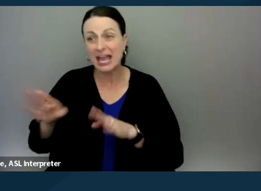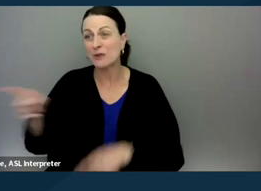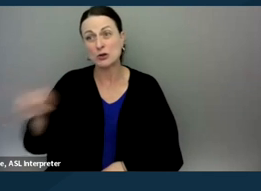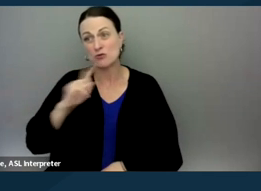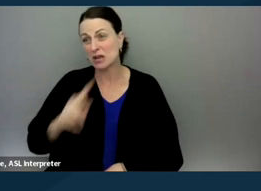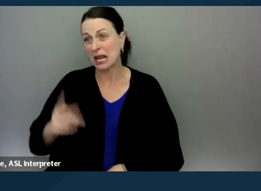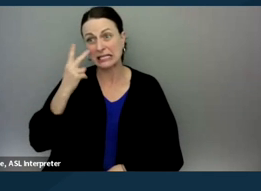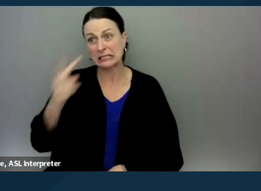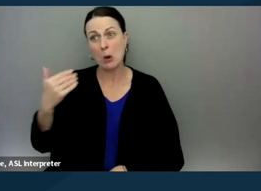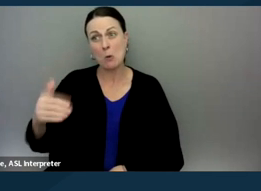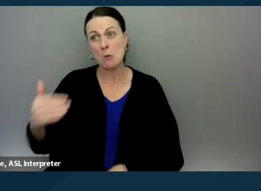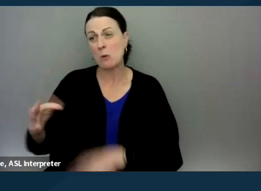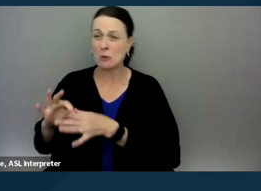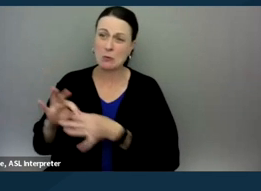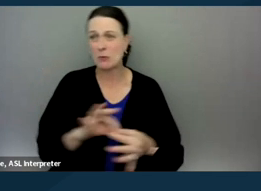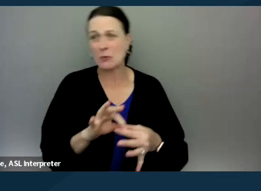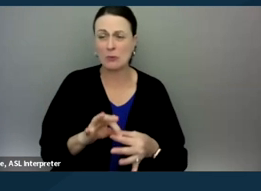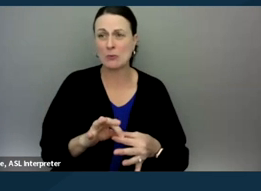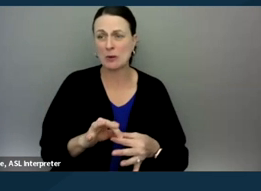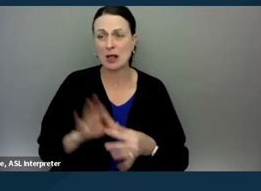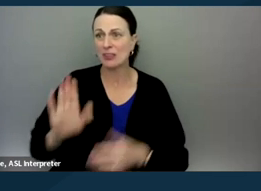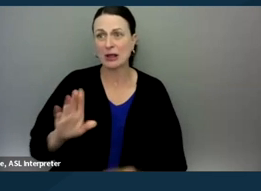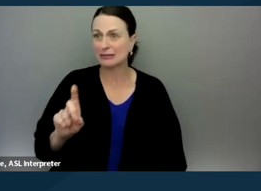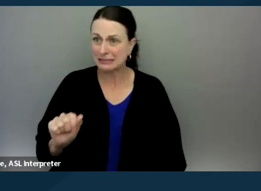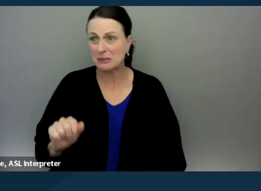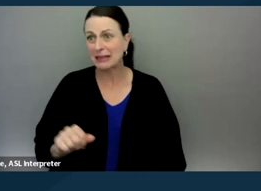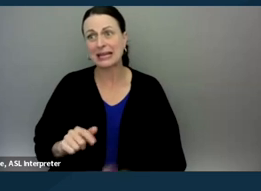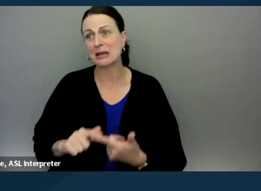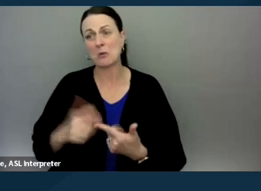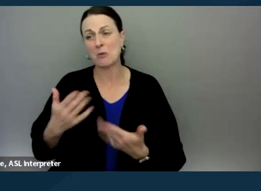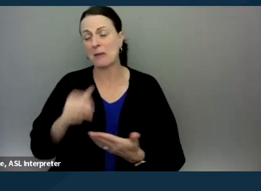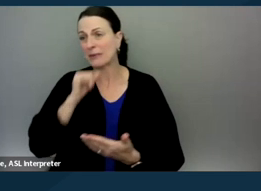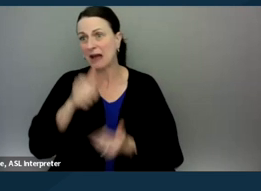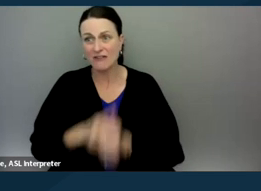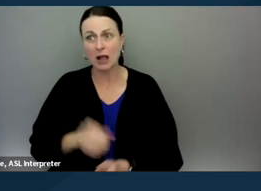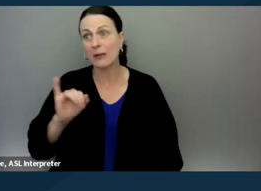as directly connected to their disability or to maybe not following the IEP or whatever.